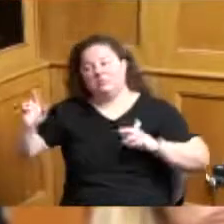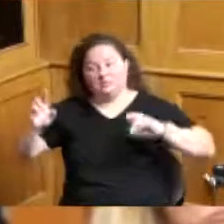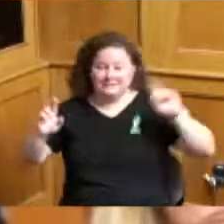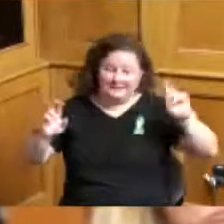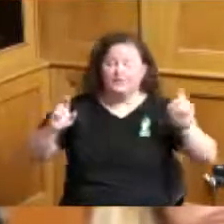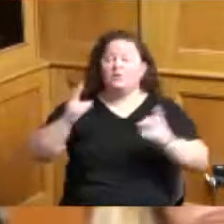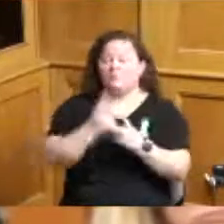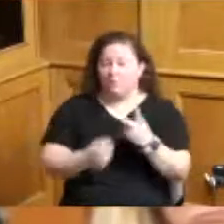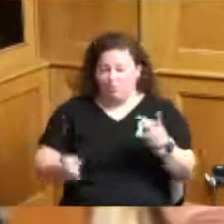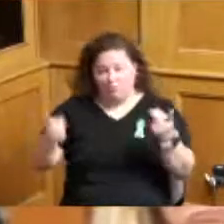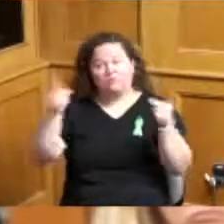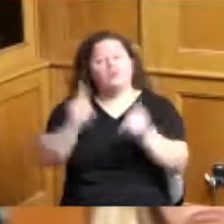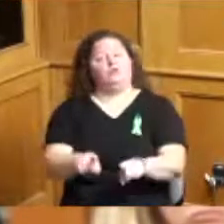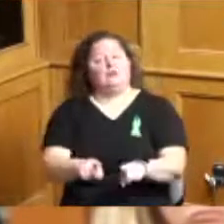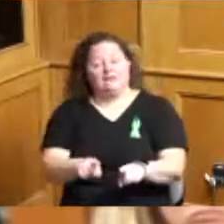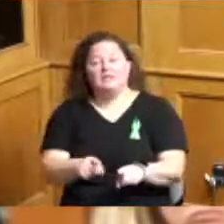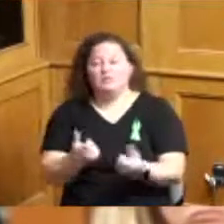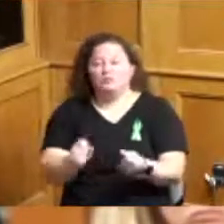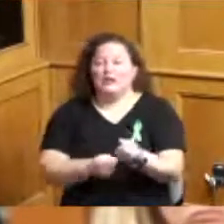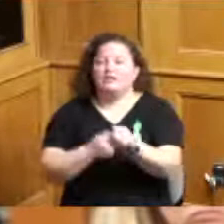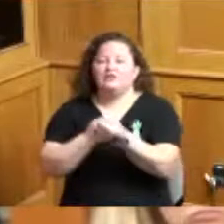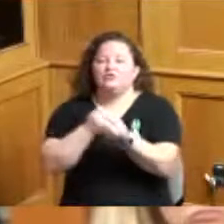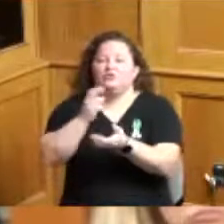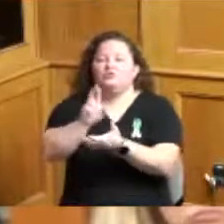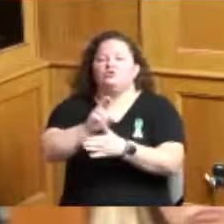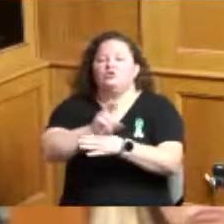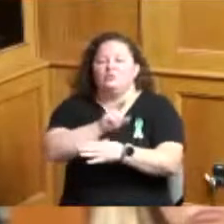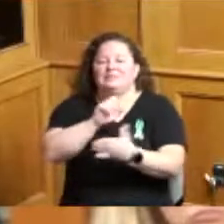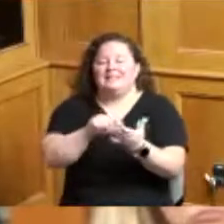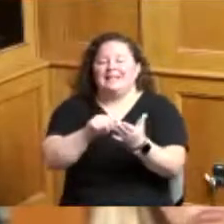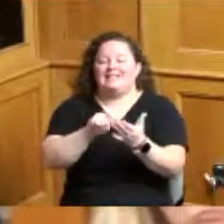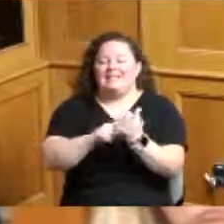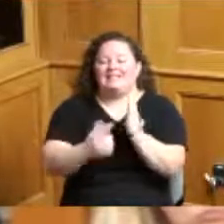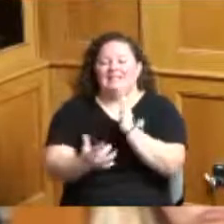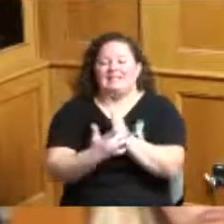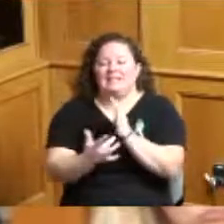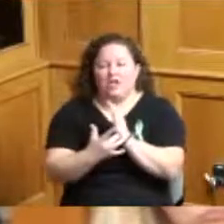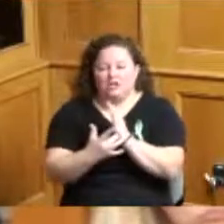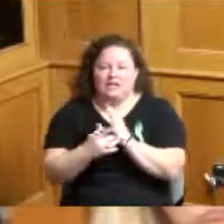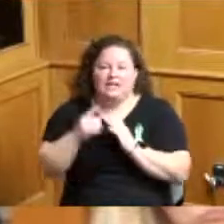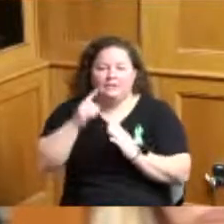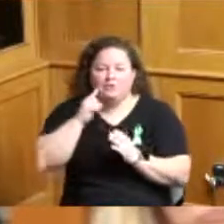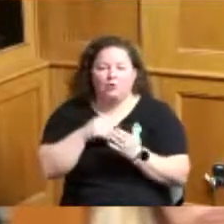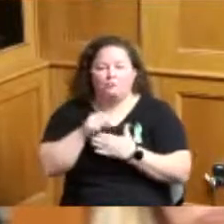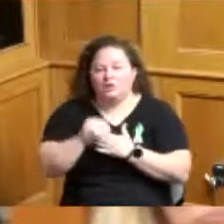and utilized to utilize distributed ledger technology including blockchain technology okay